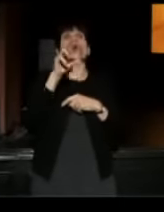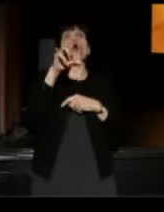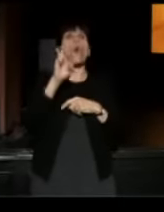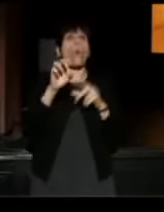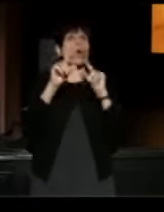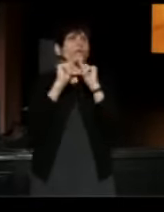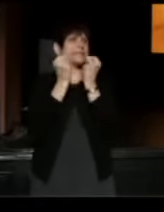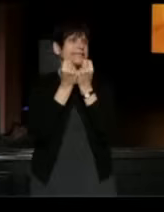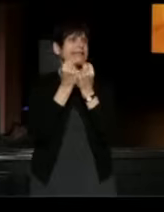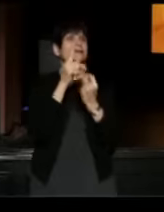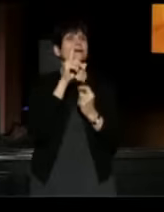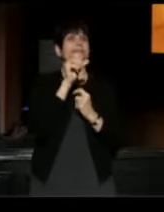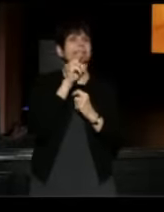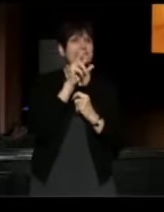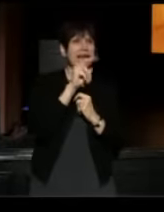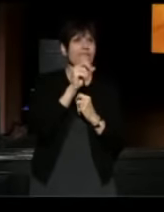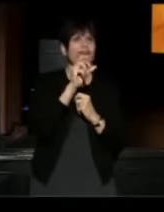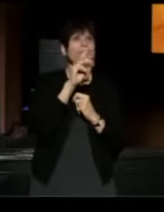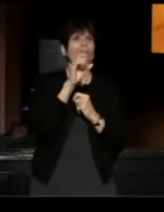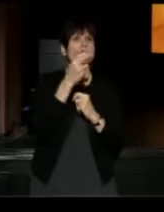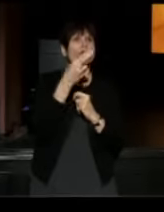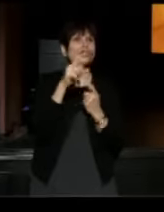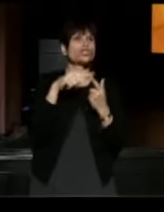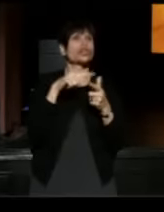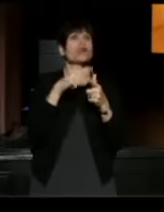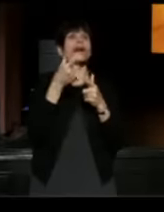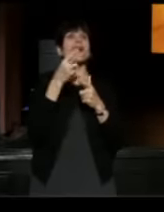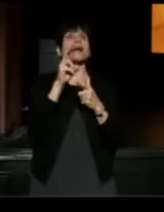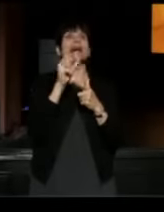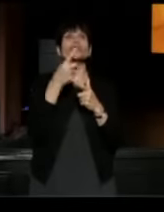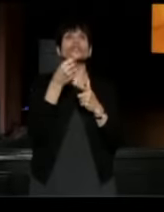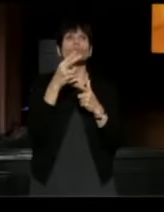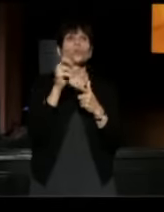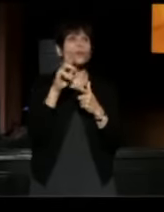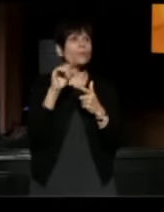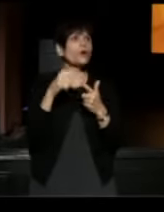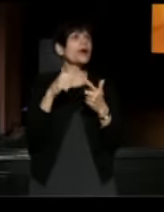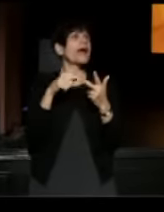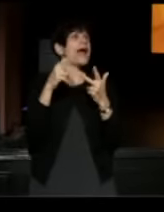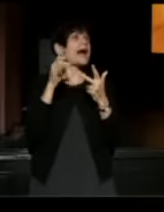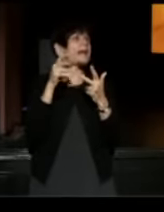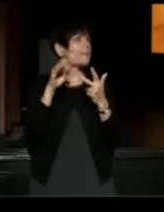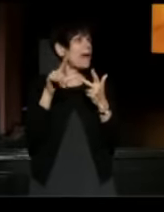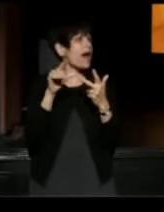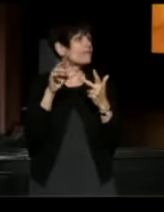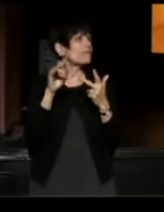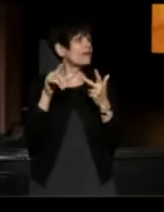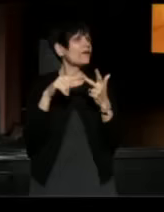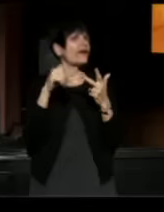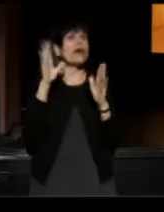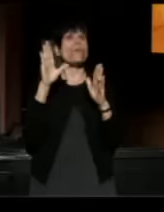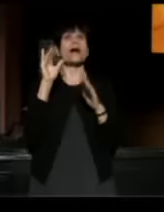Devon Berkshire, Gus Schulenburg, Annabel Guevara, and our wonderful interns, Natalie and Matt.